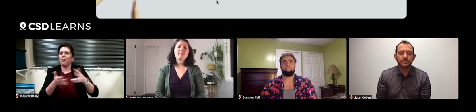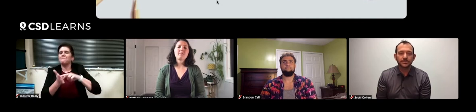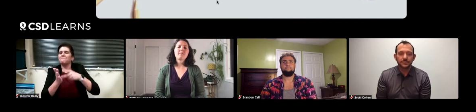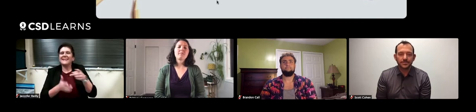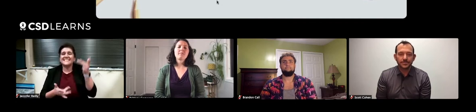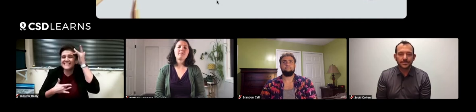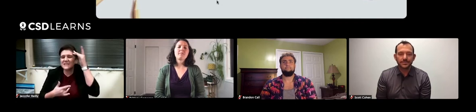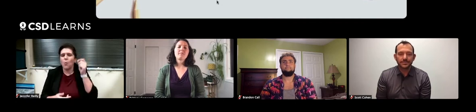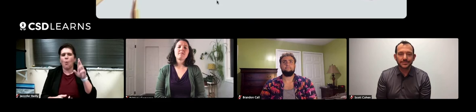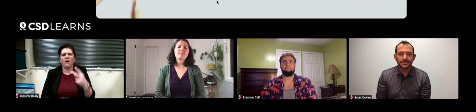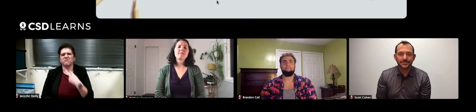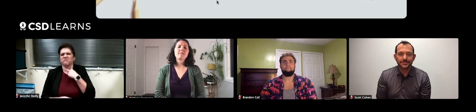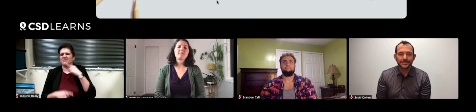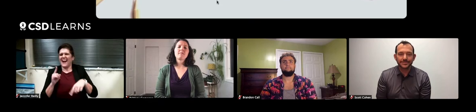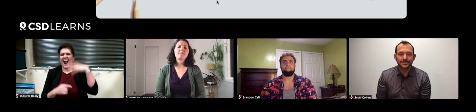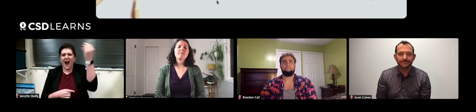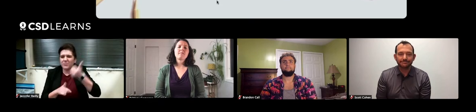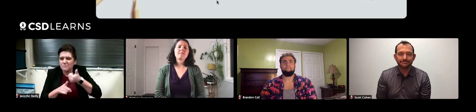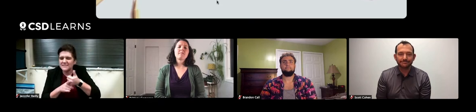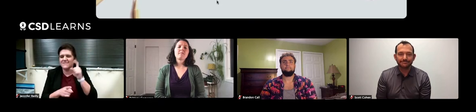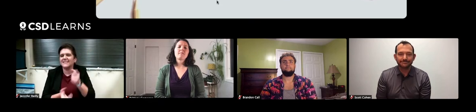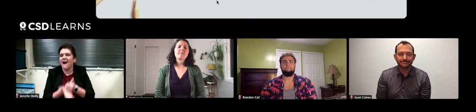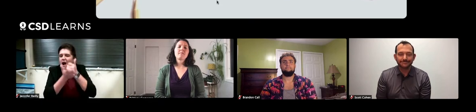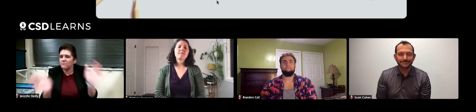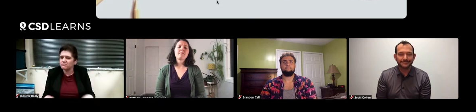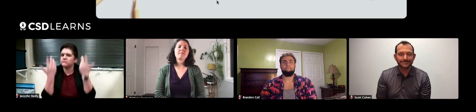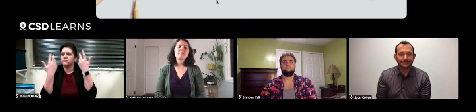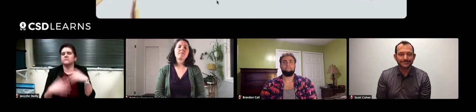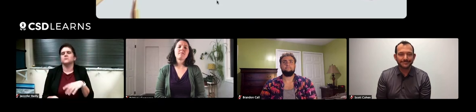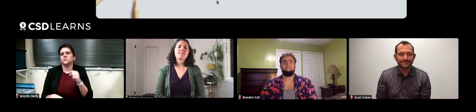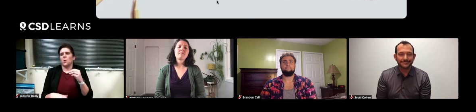Possibly because they're sick or they just can't get out themselves and they need that help.